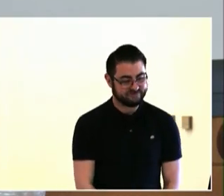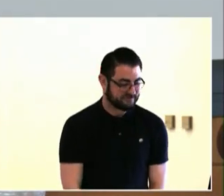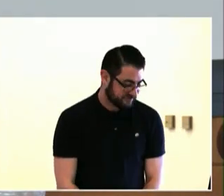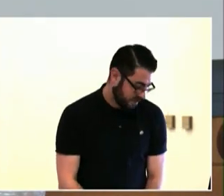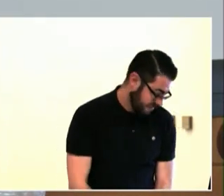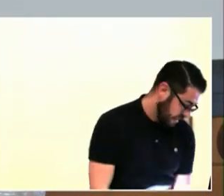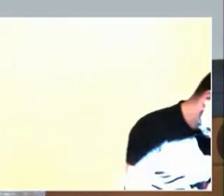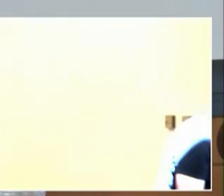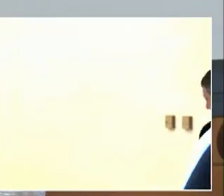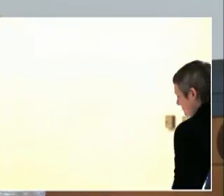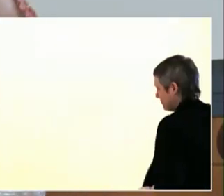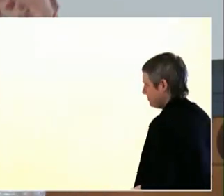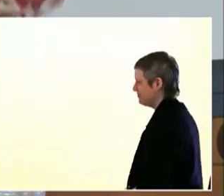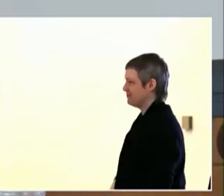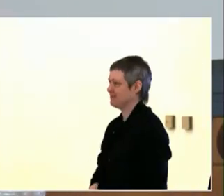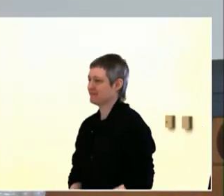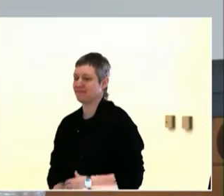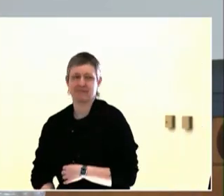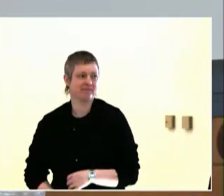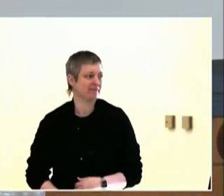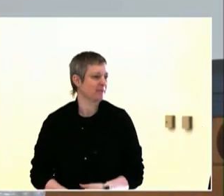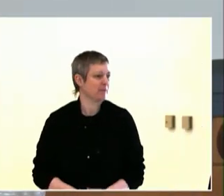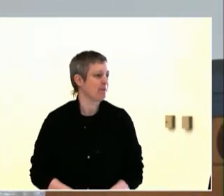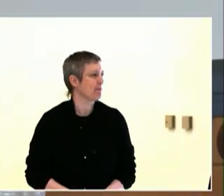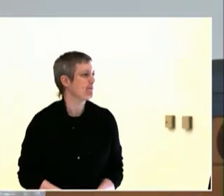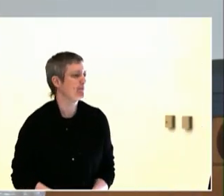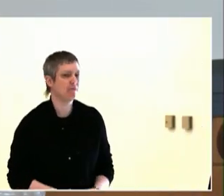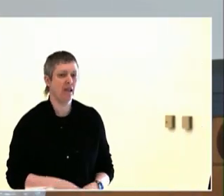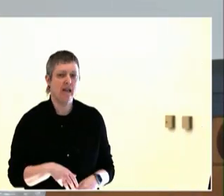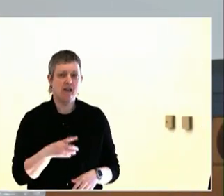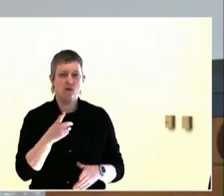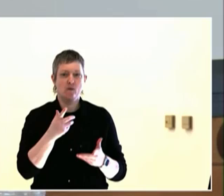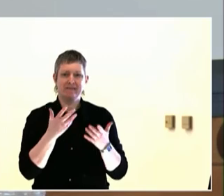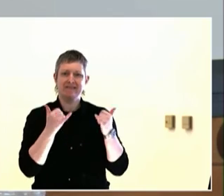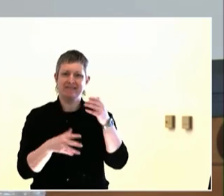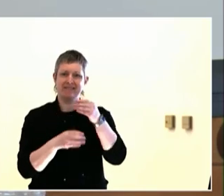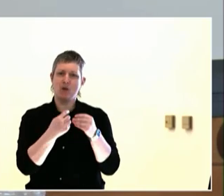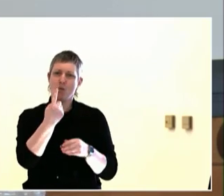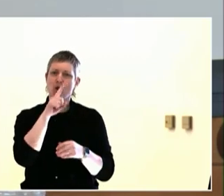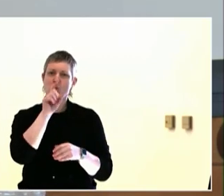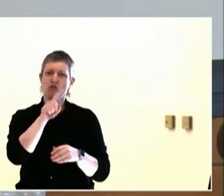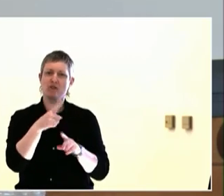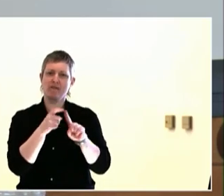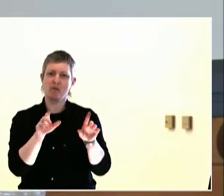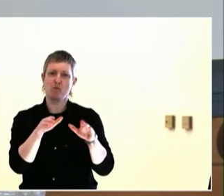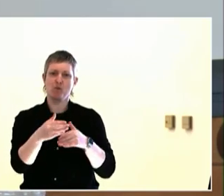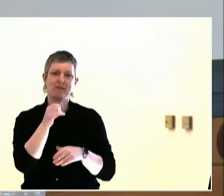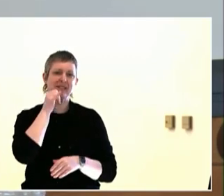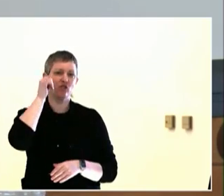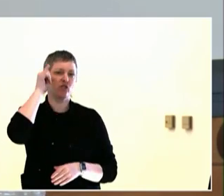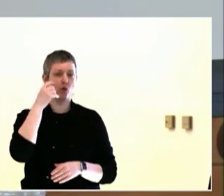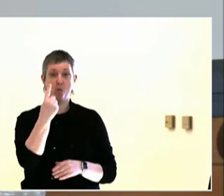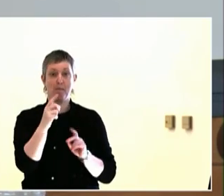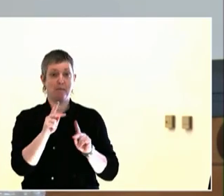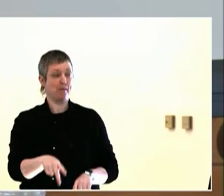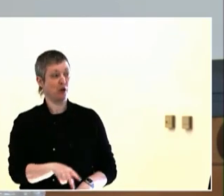One of the things that we're working on at my center is to provide collaborative